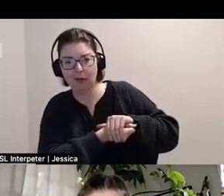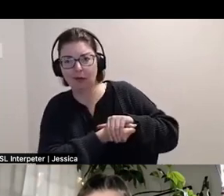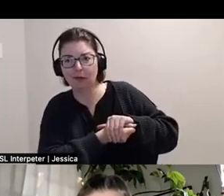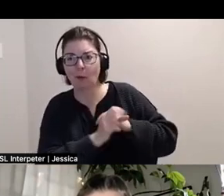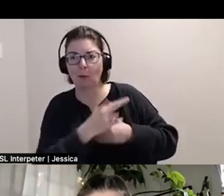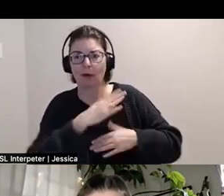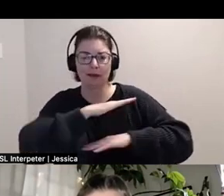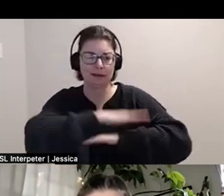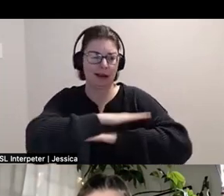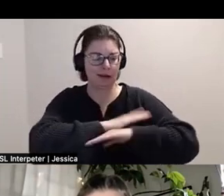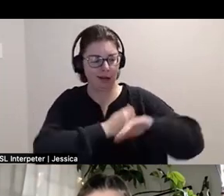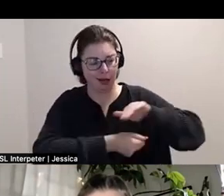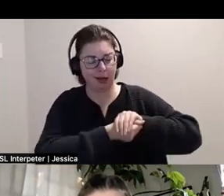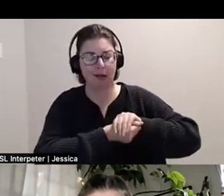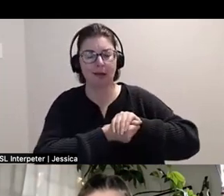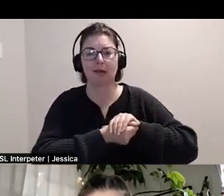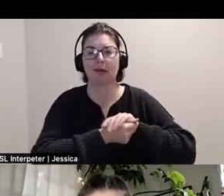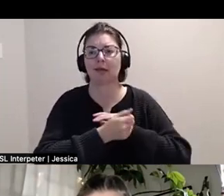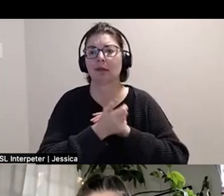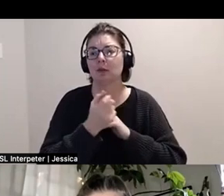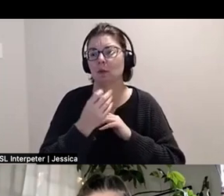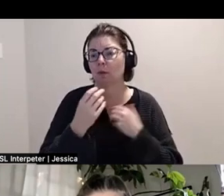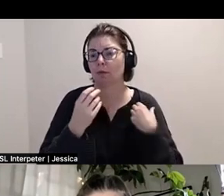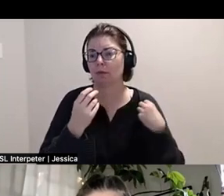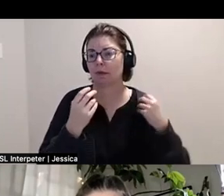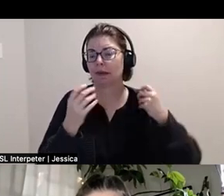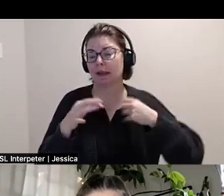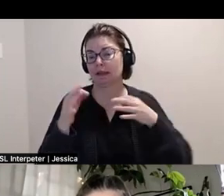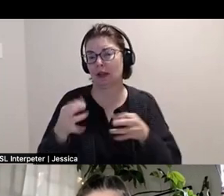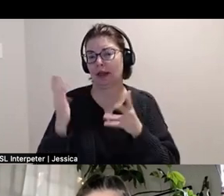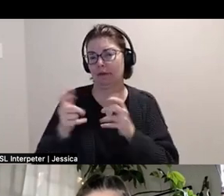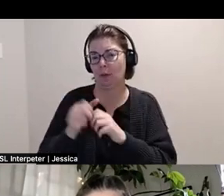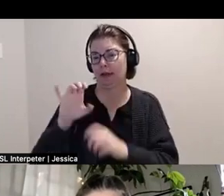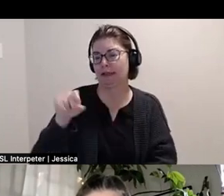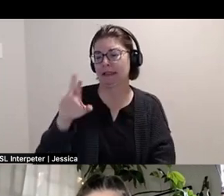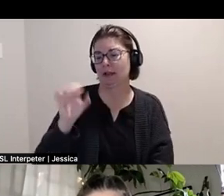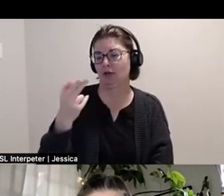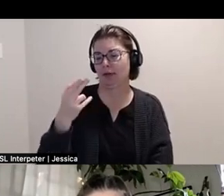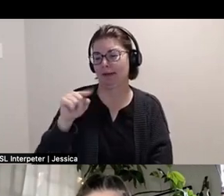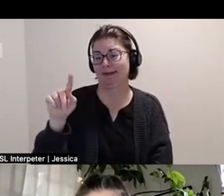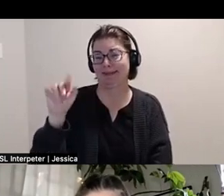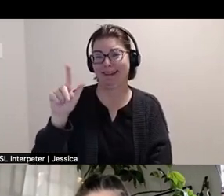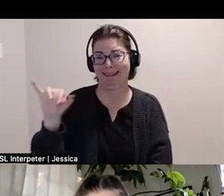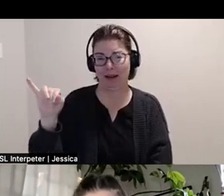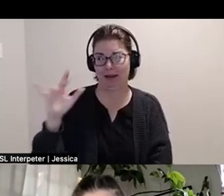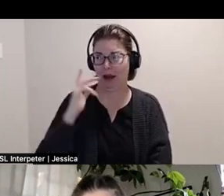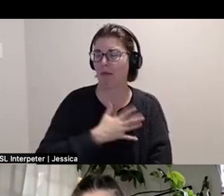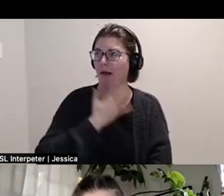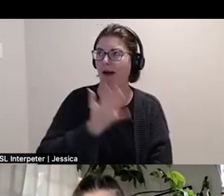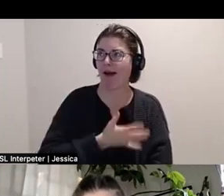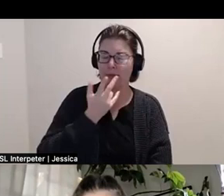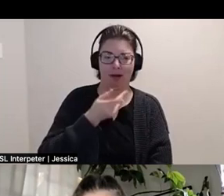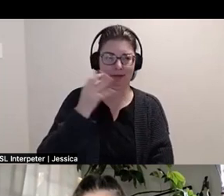And so I kind of, left, left the decision up to Sarah-Tai and I was so happy when I saw the like the clear pedestal,